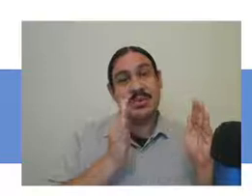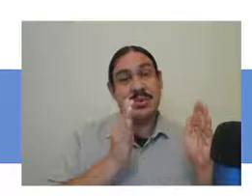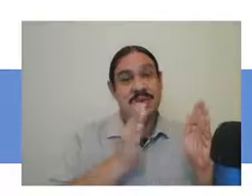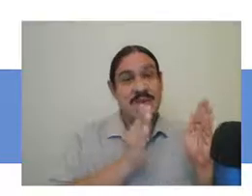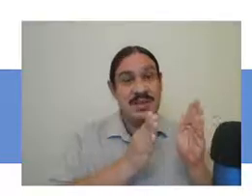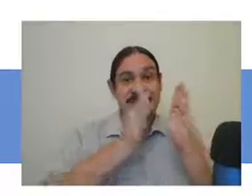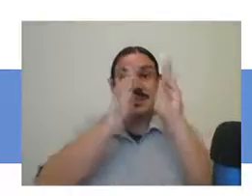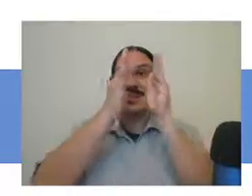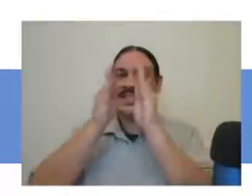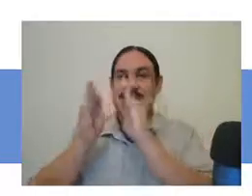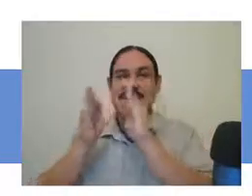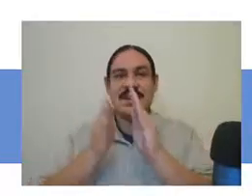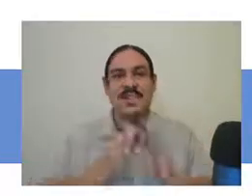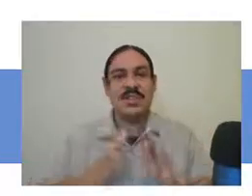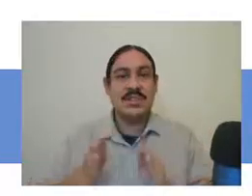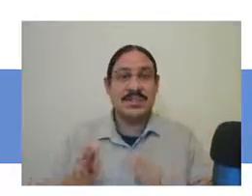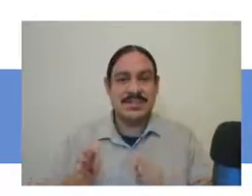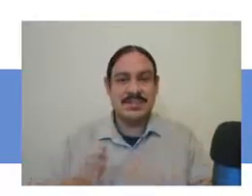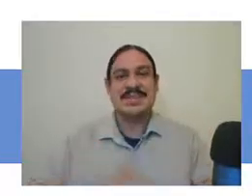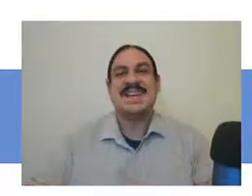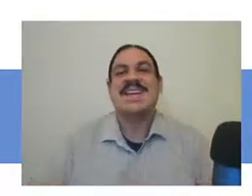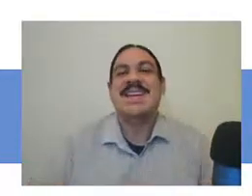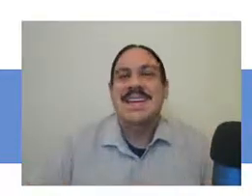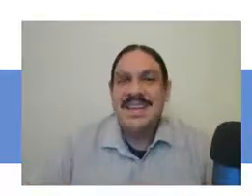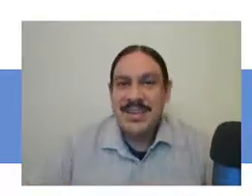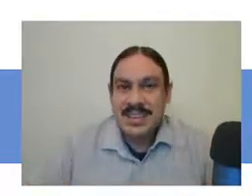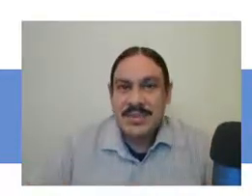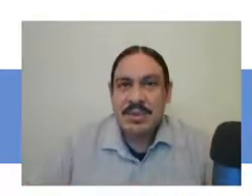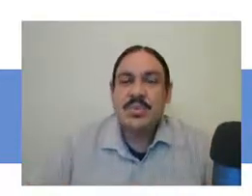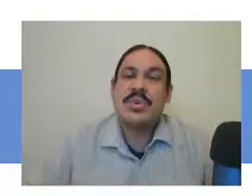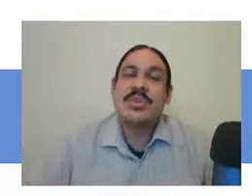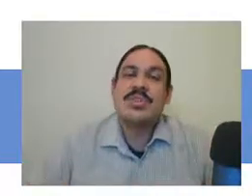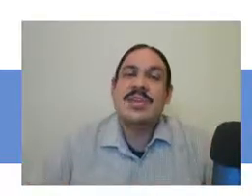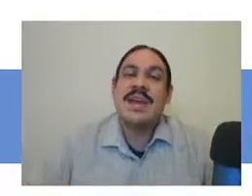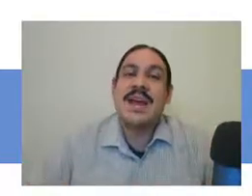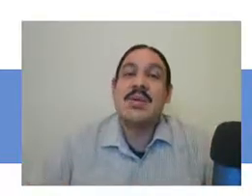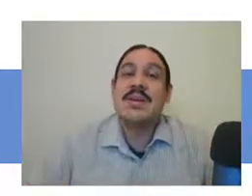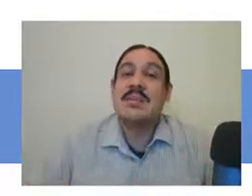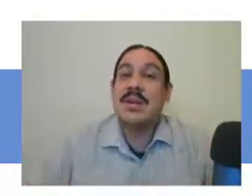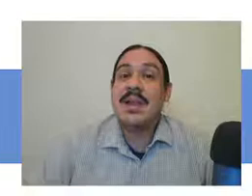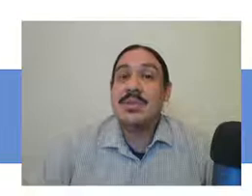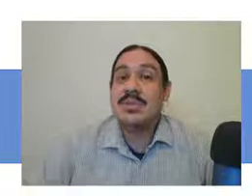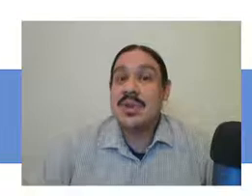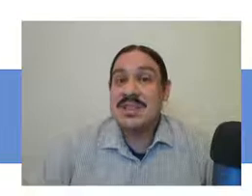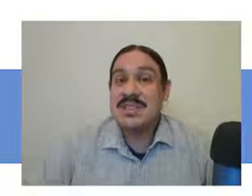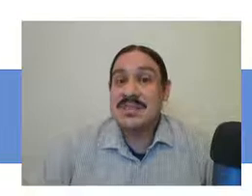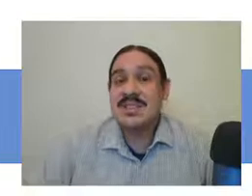ordered in syntactic trees in this video we're going to look at how we can apply those